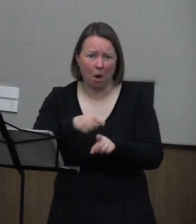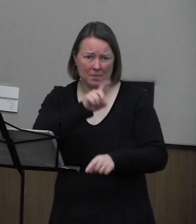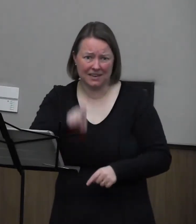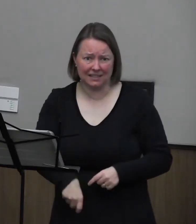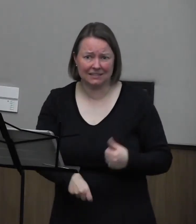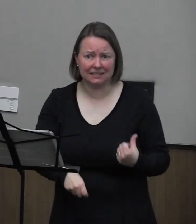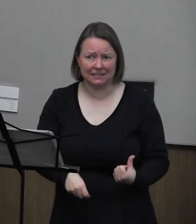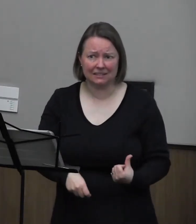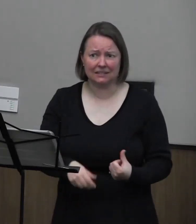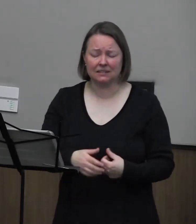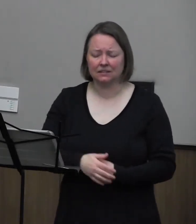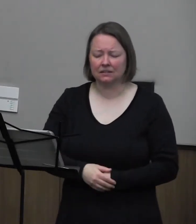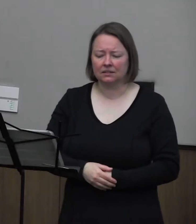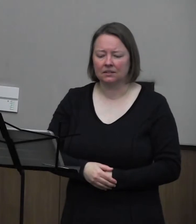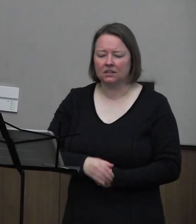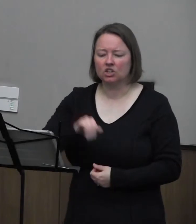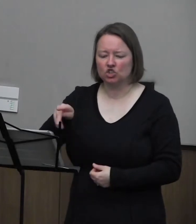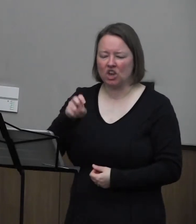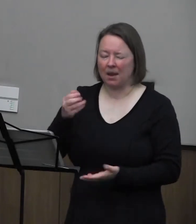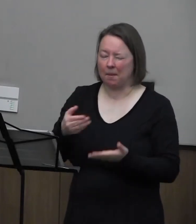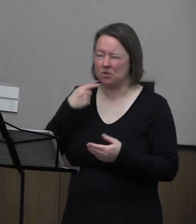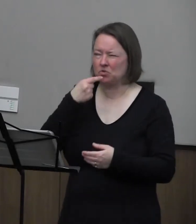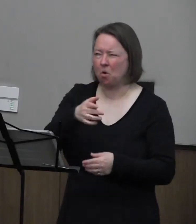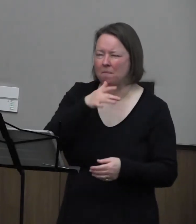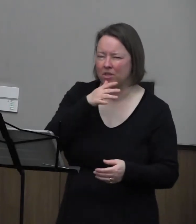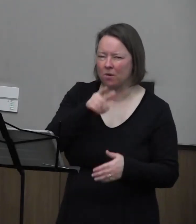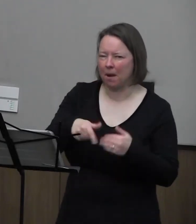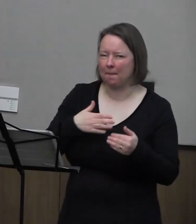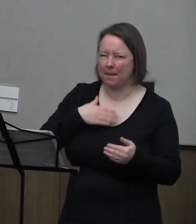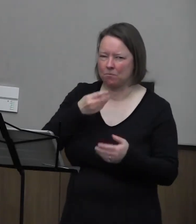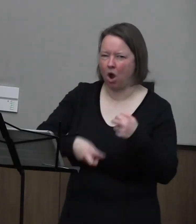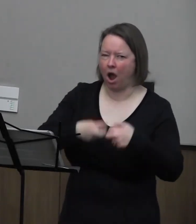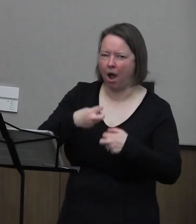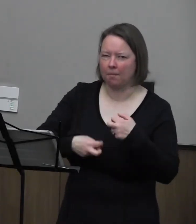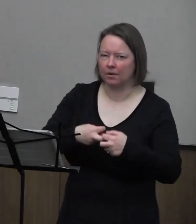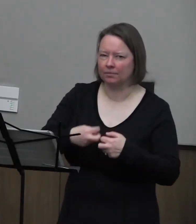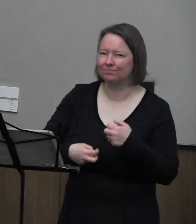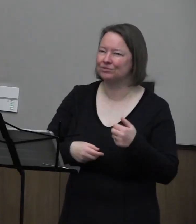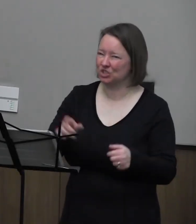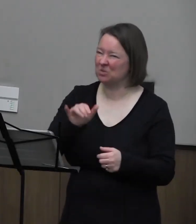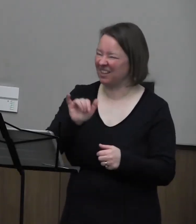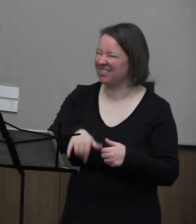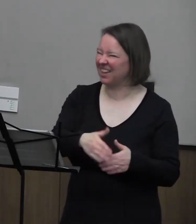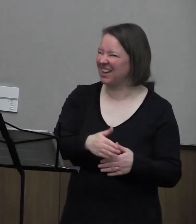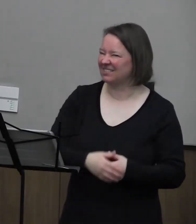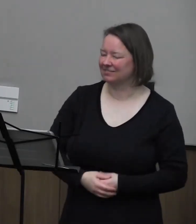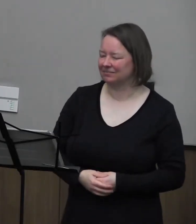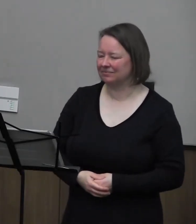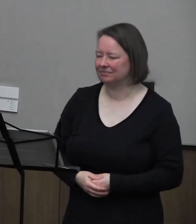It is likely that Jackie told her mother about my problem. She was like that.